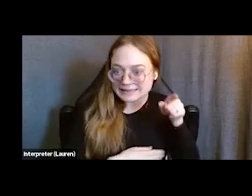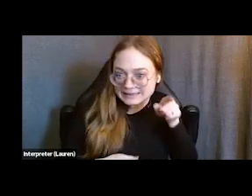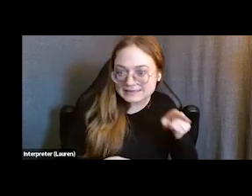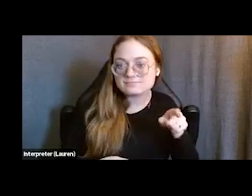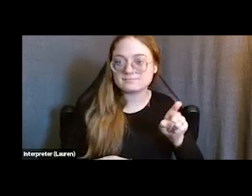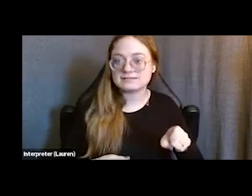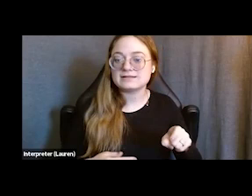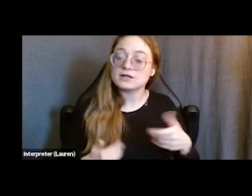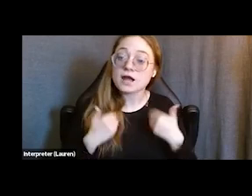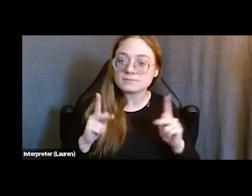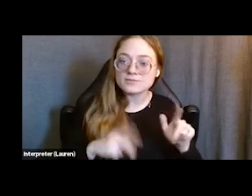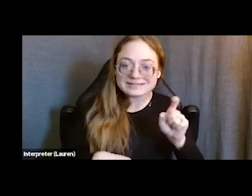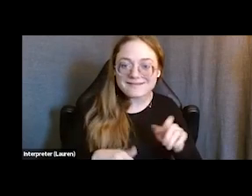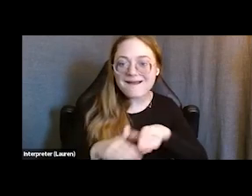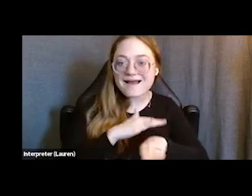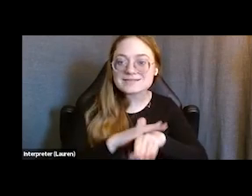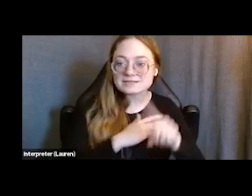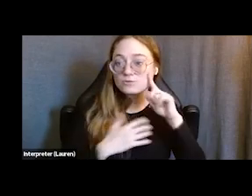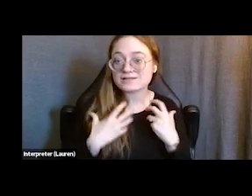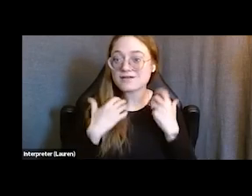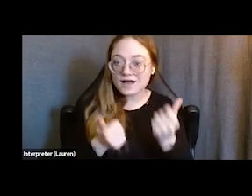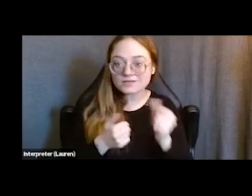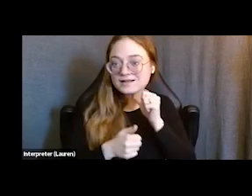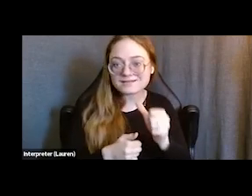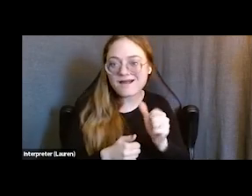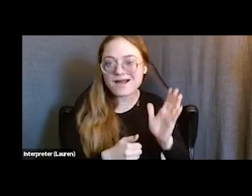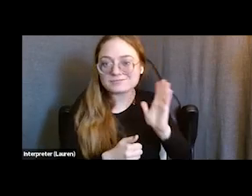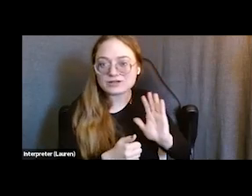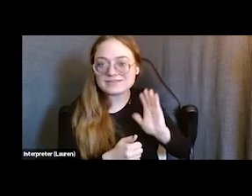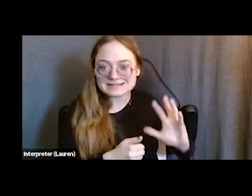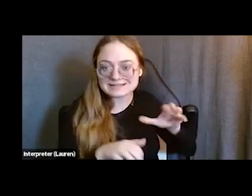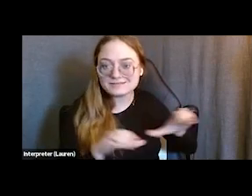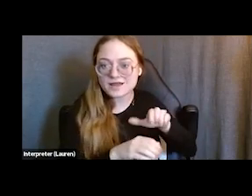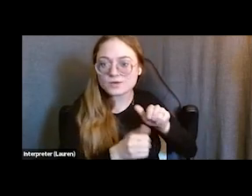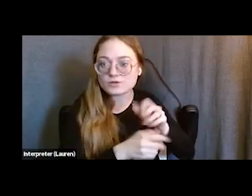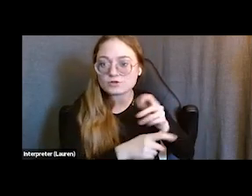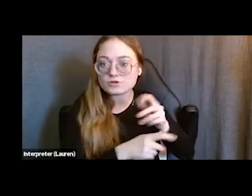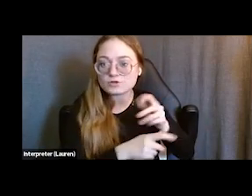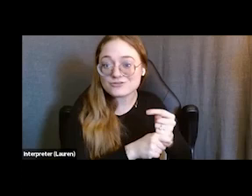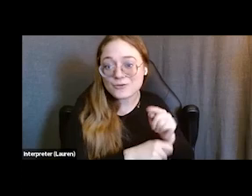and that they weren't doing so in traditional models. Go to the next slide.